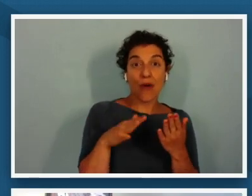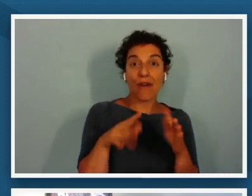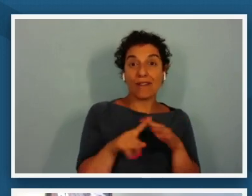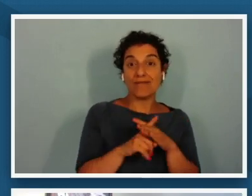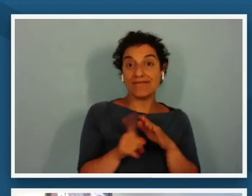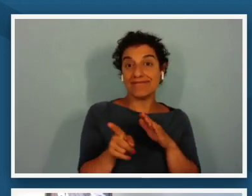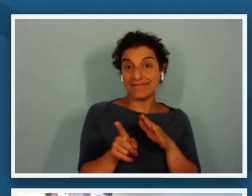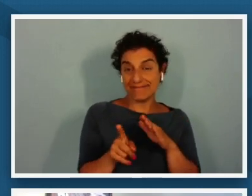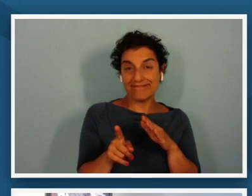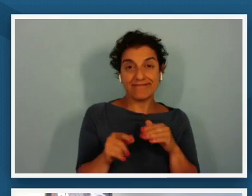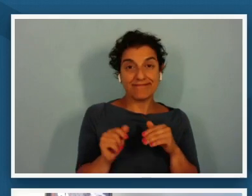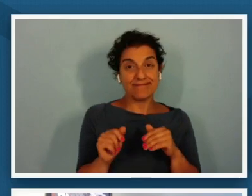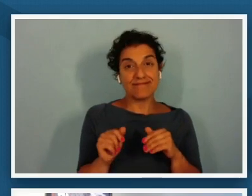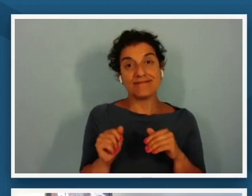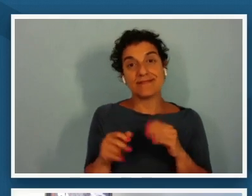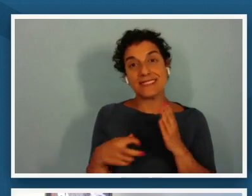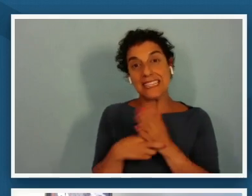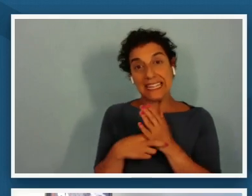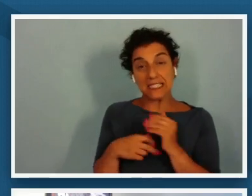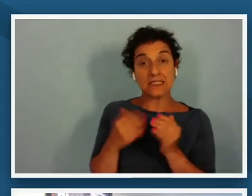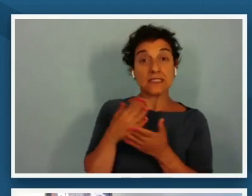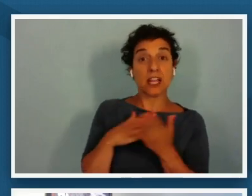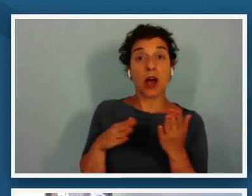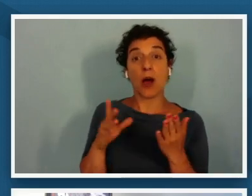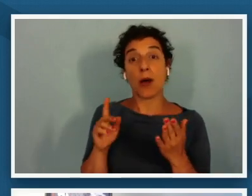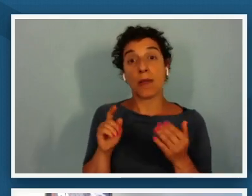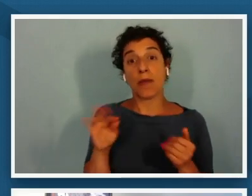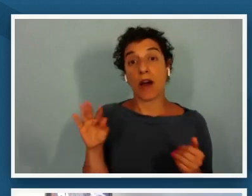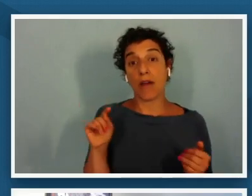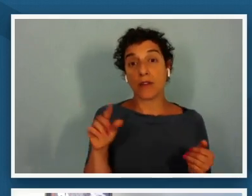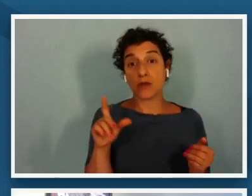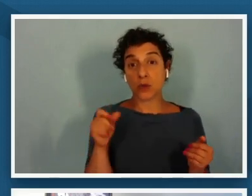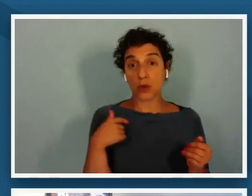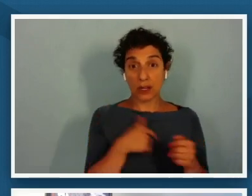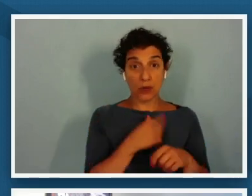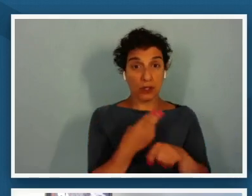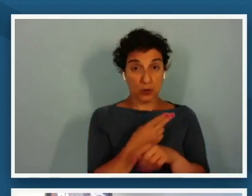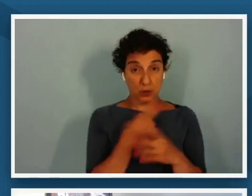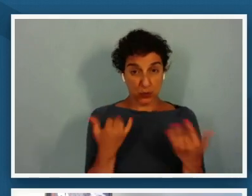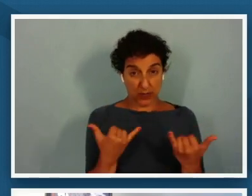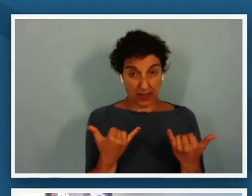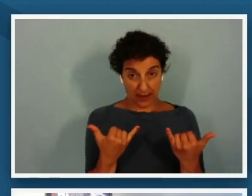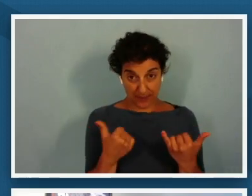the the tools that we used together